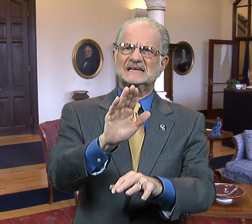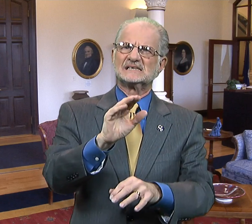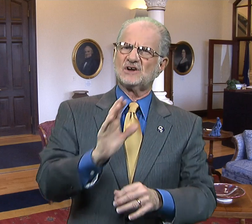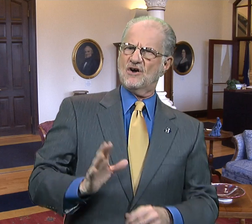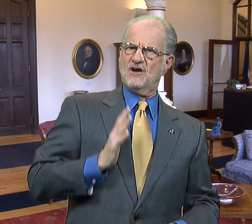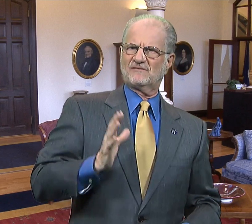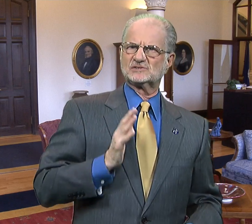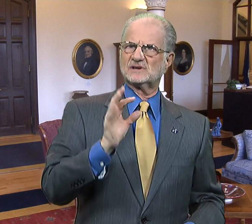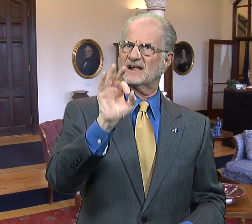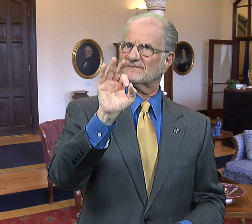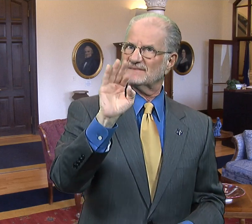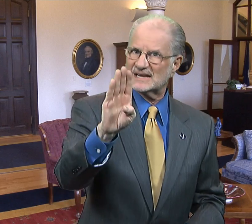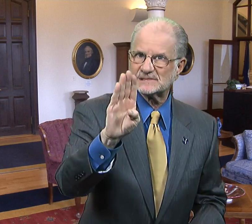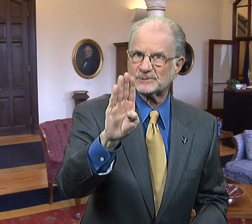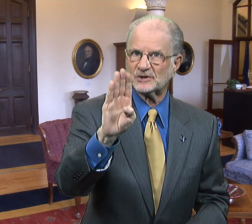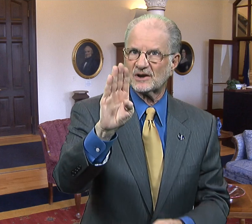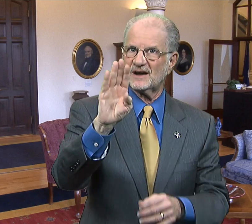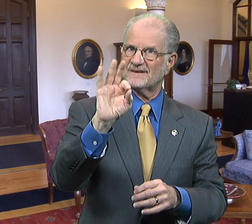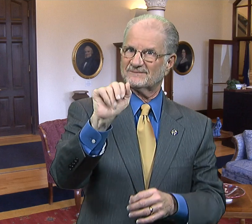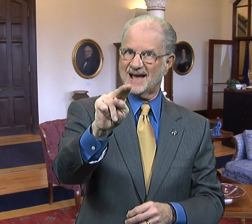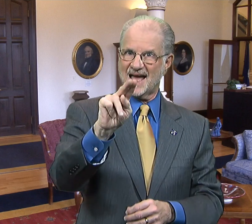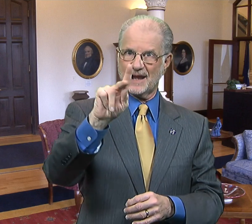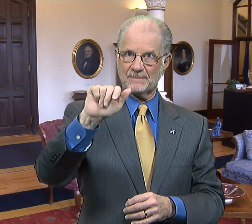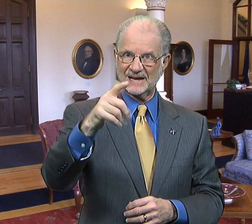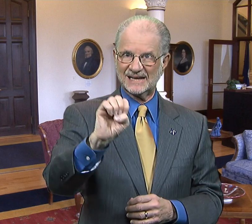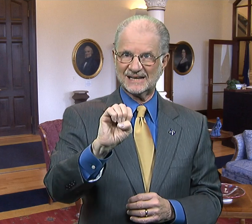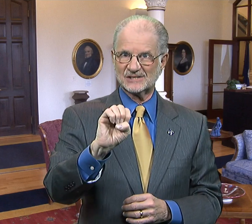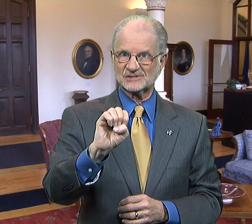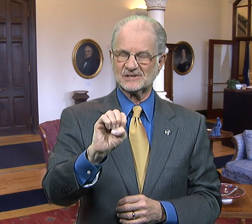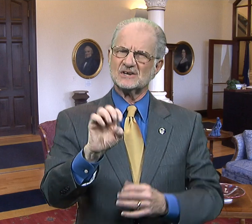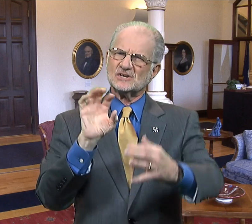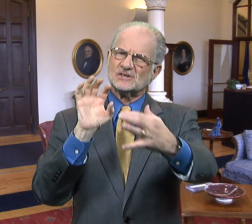its official Facebook fan page!